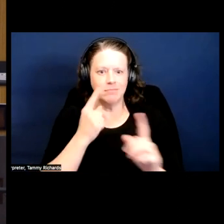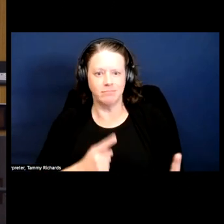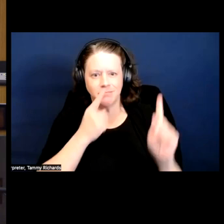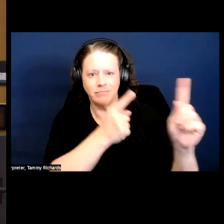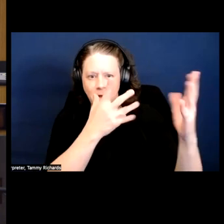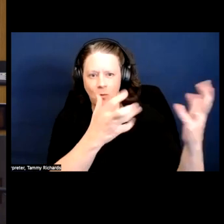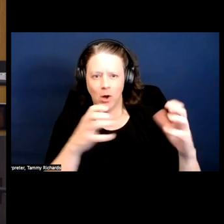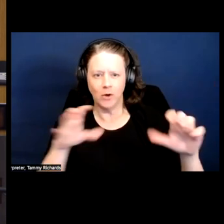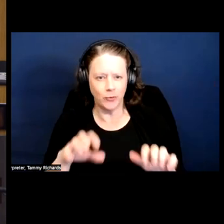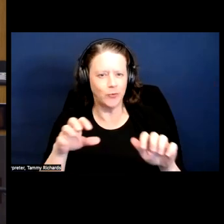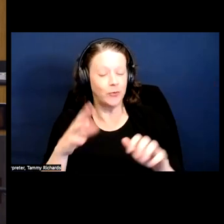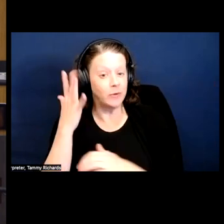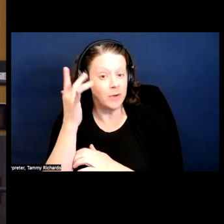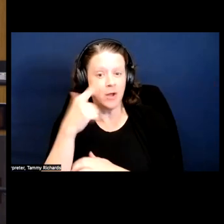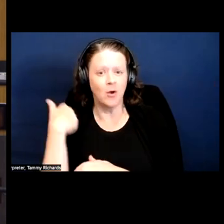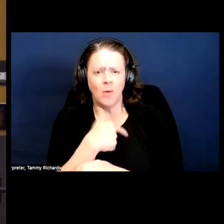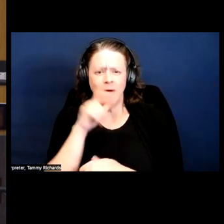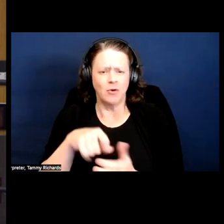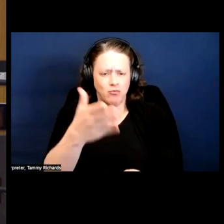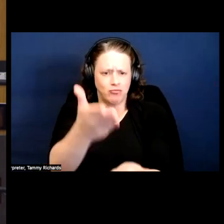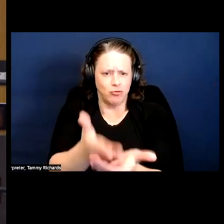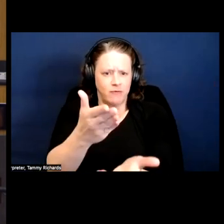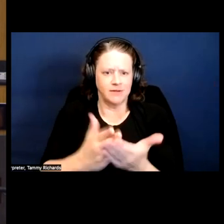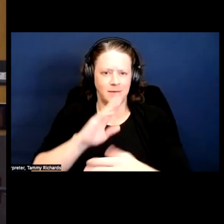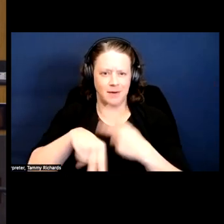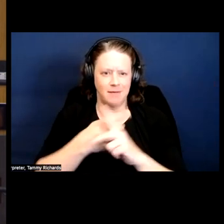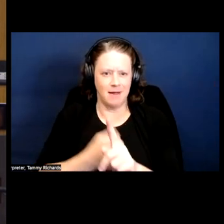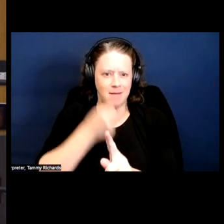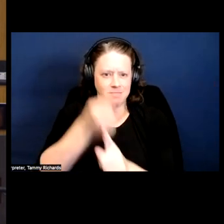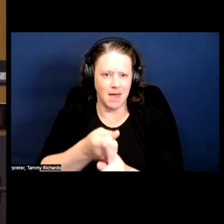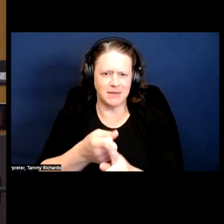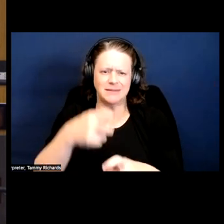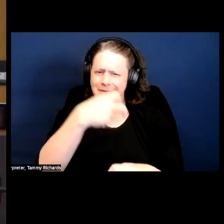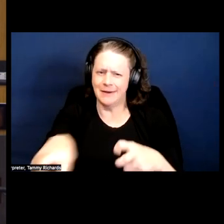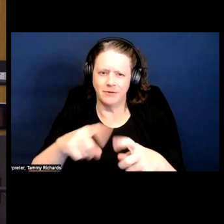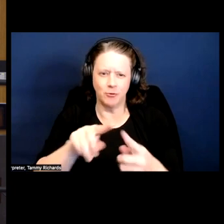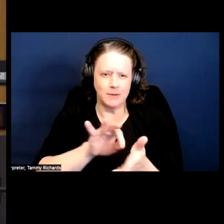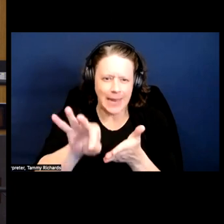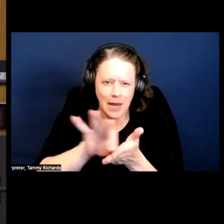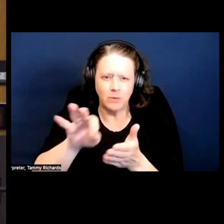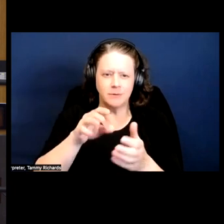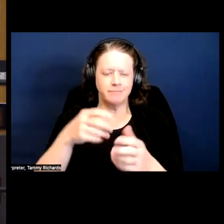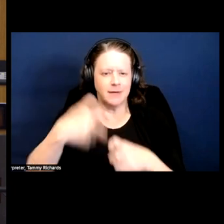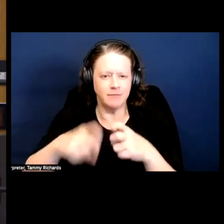some sort of impact that might not be as able to be demonstrated. Okay.